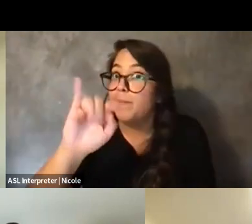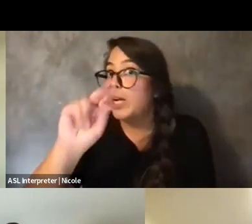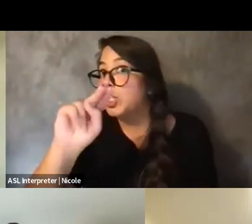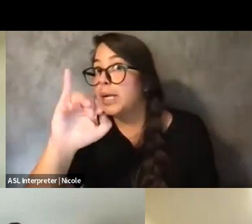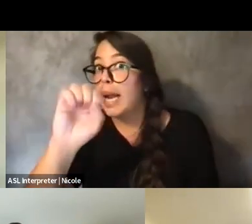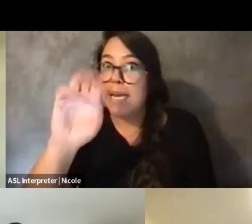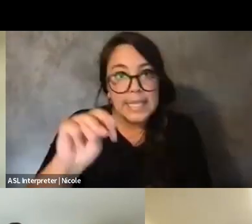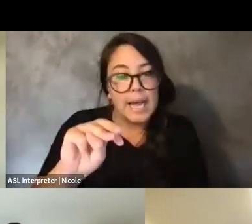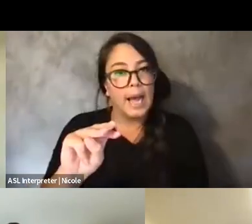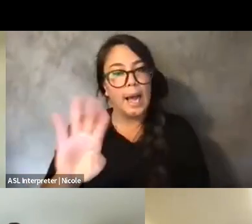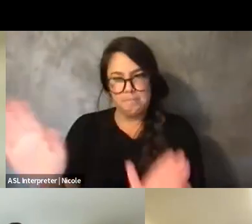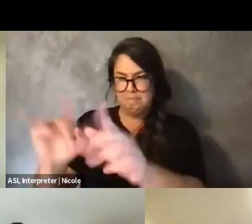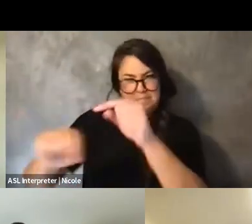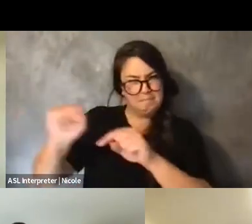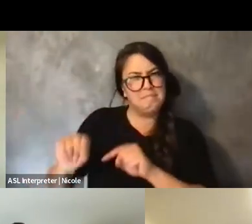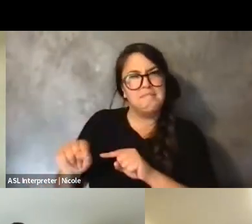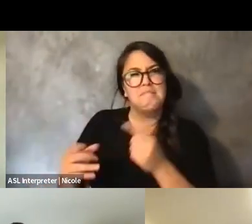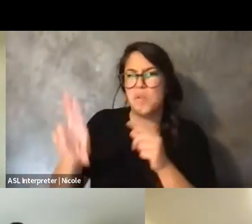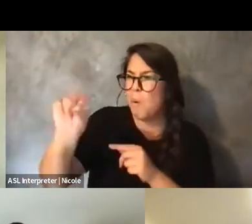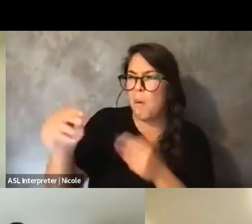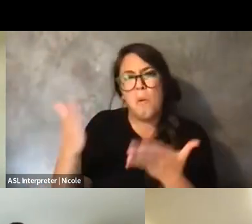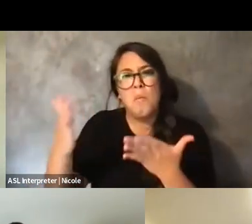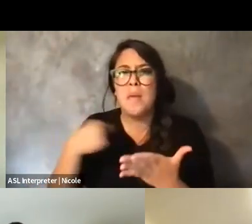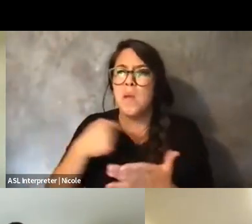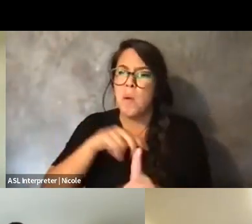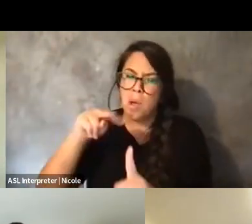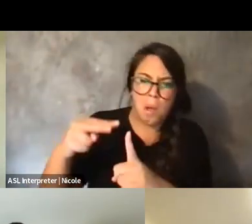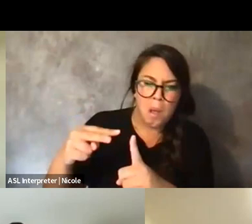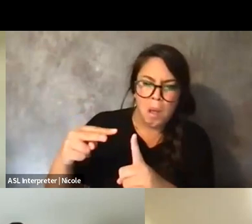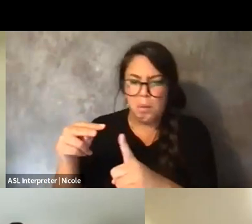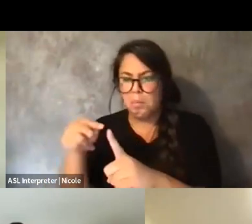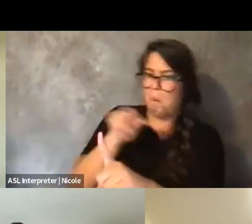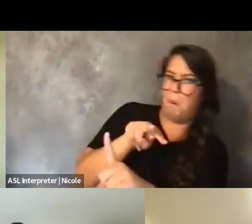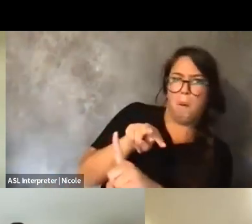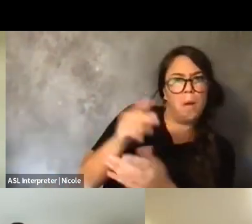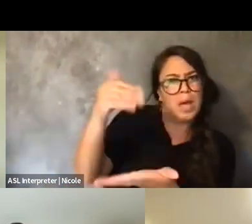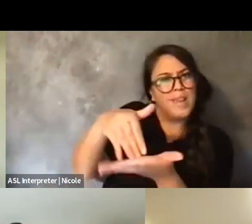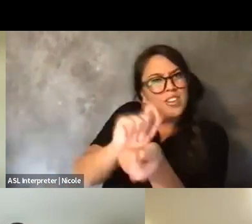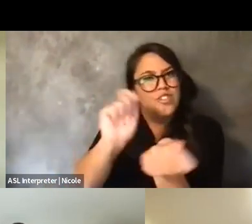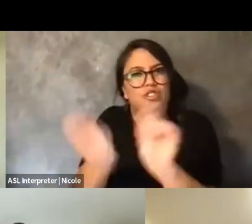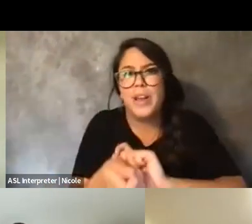And like, perhaps that's even more beautiful. Perhaps that's even more generative. Perhaps that like offers something else and like leads to all these other possibilities.